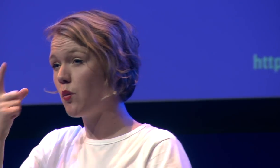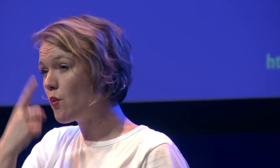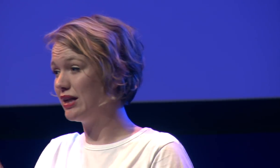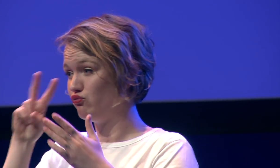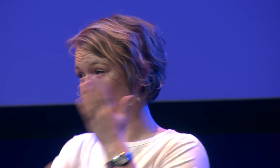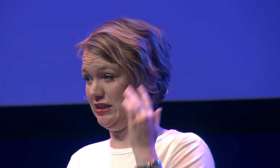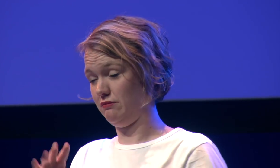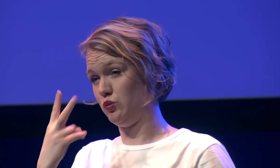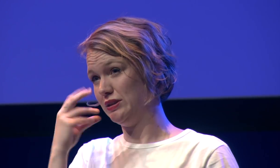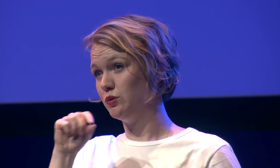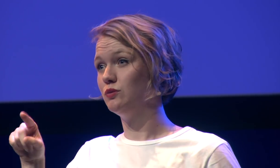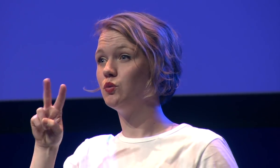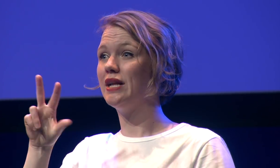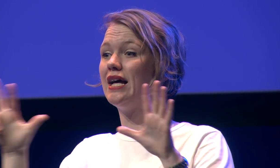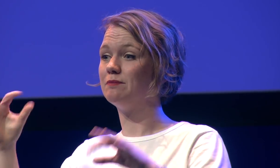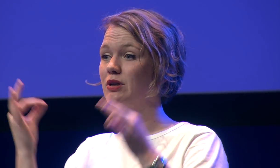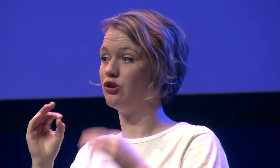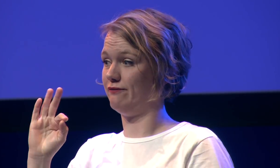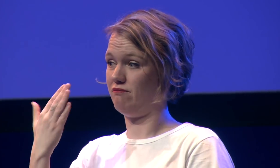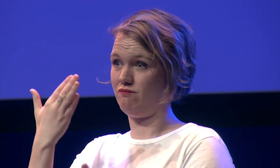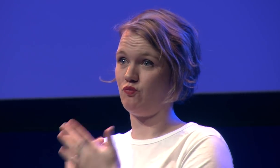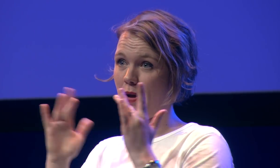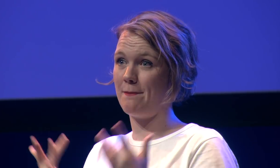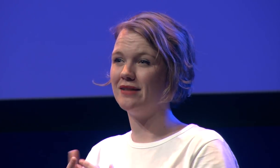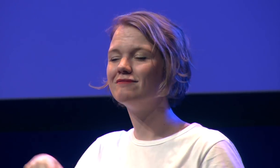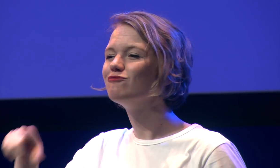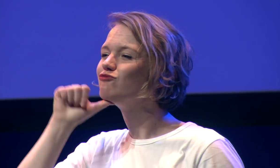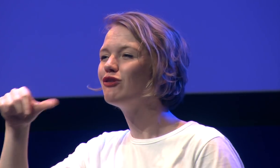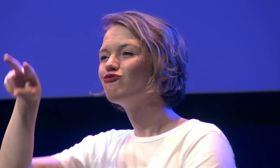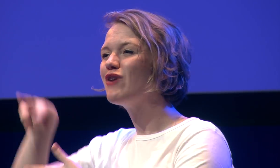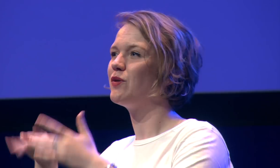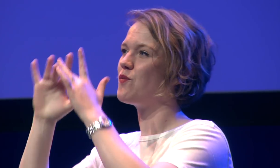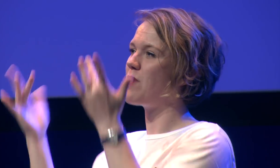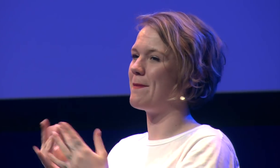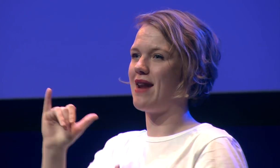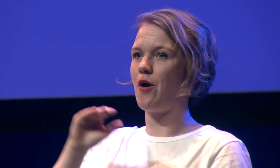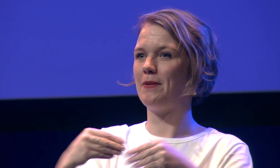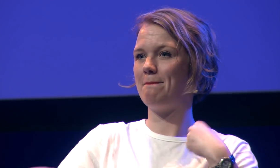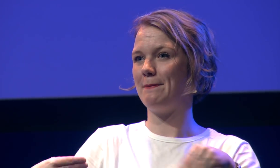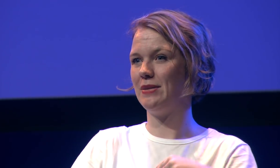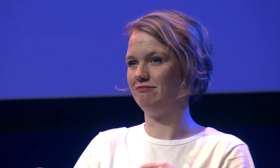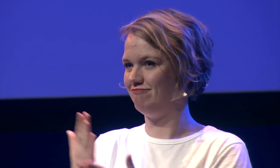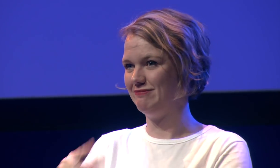people who read when they read a website they only read 20 to 28 percent they